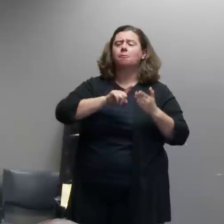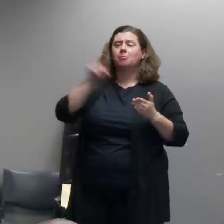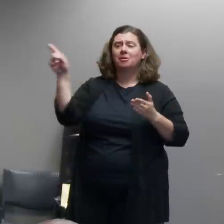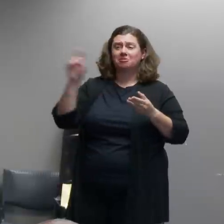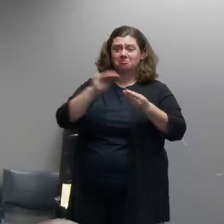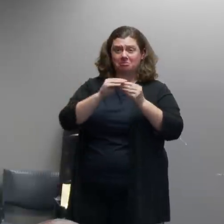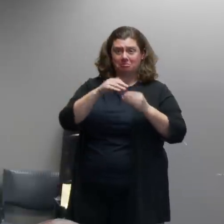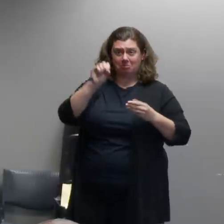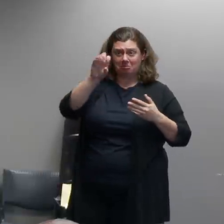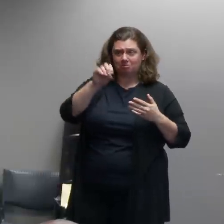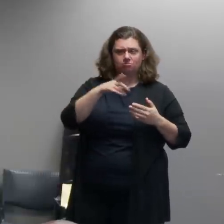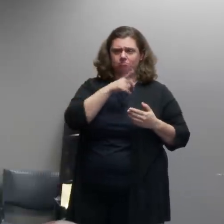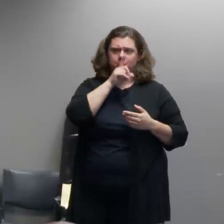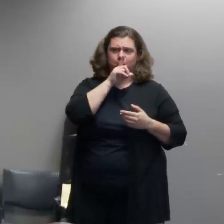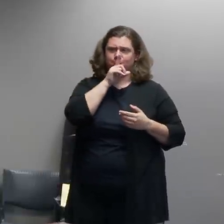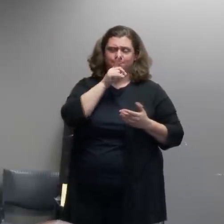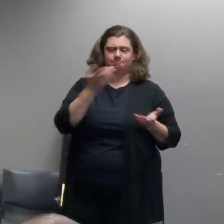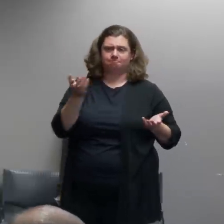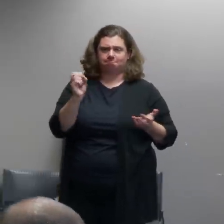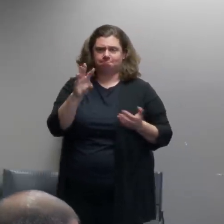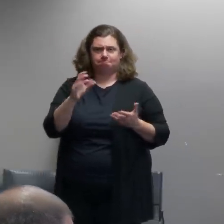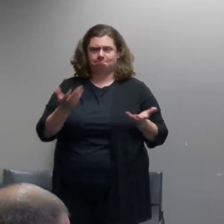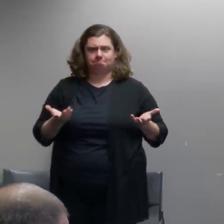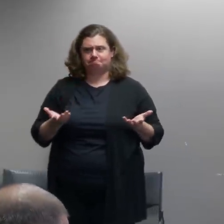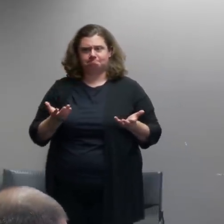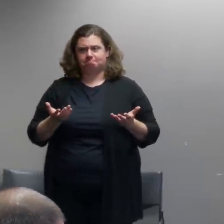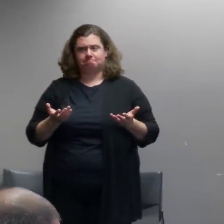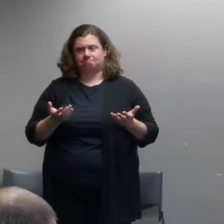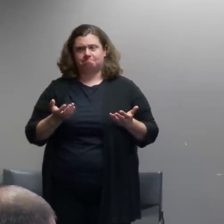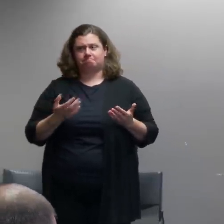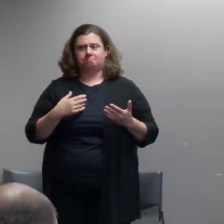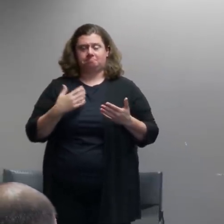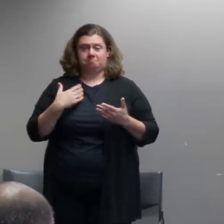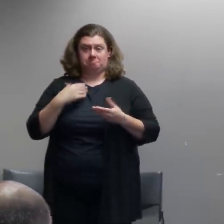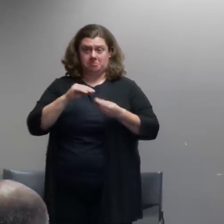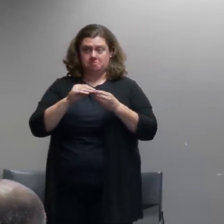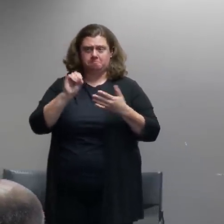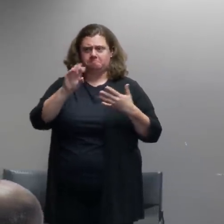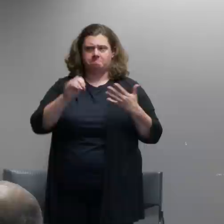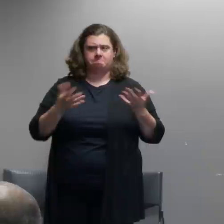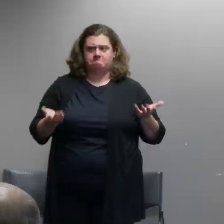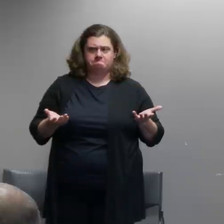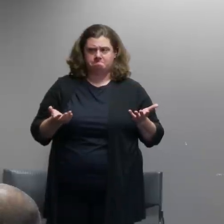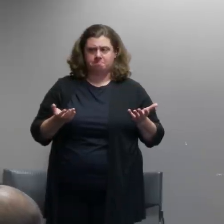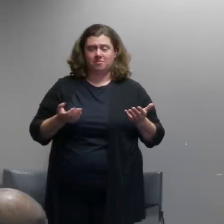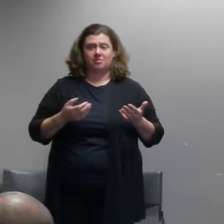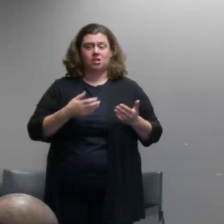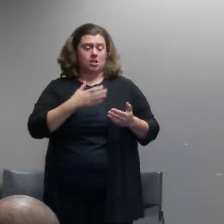because i cannot give specific details of this officer sustained this injury and had this